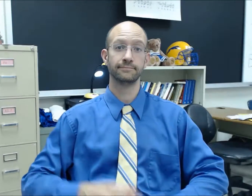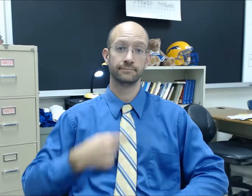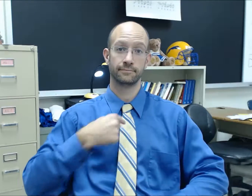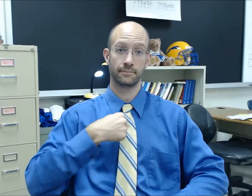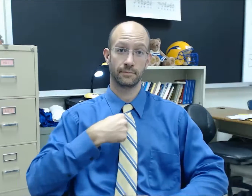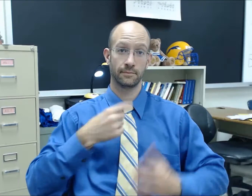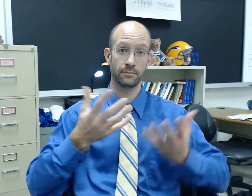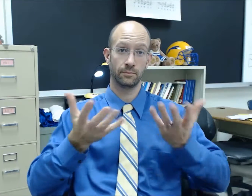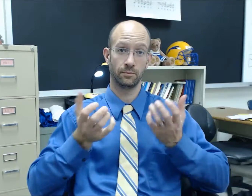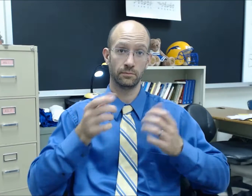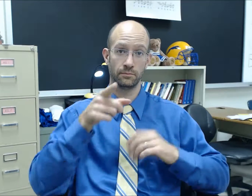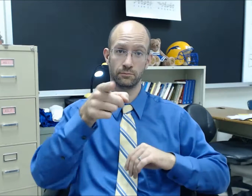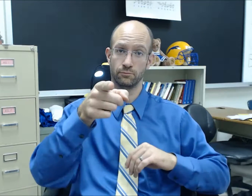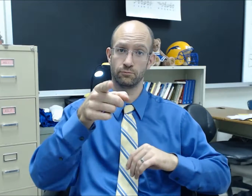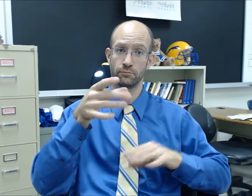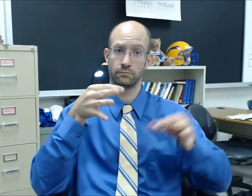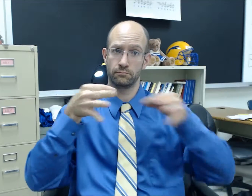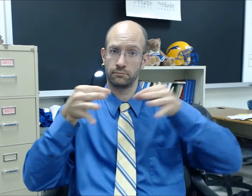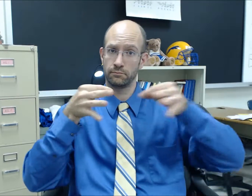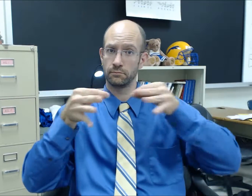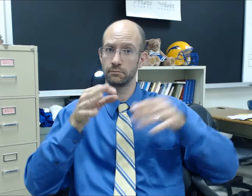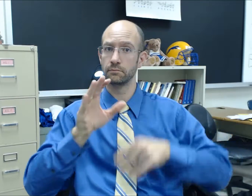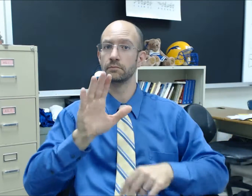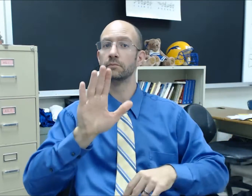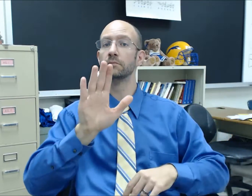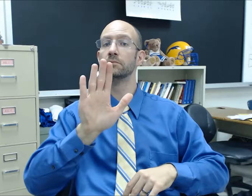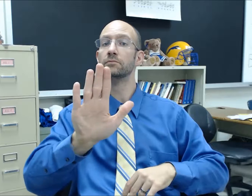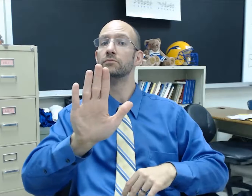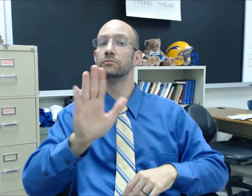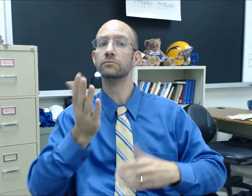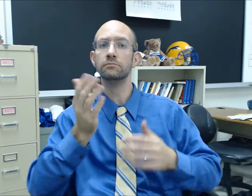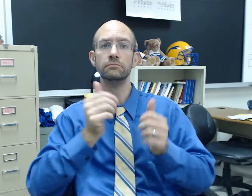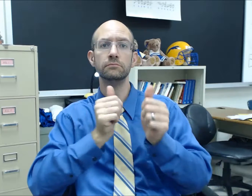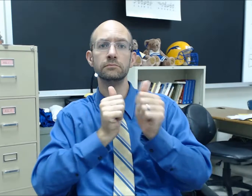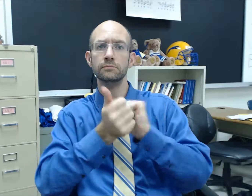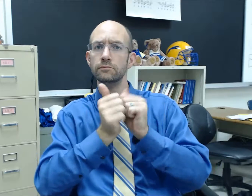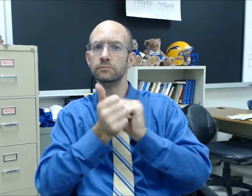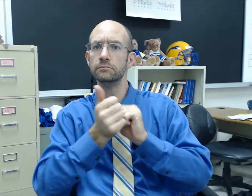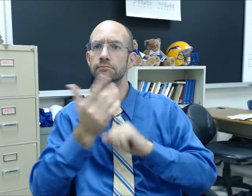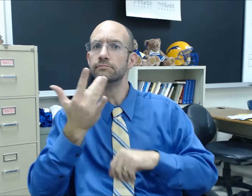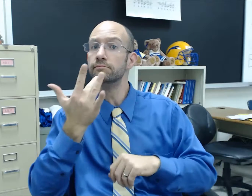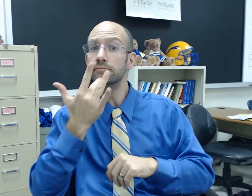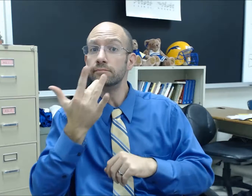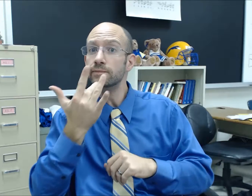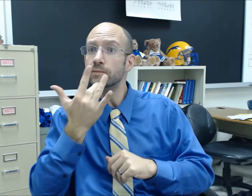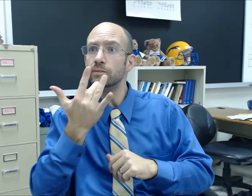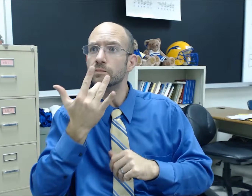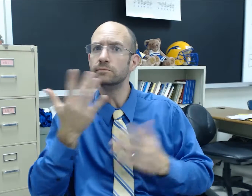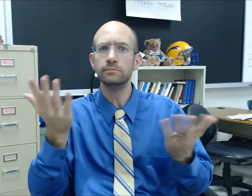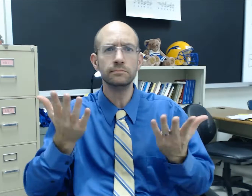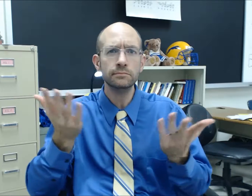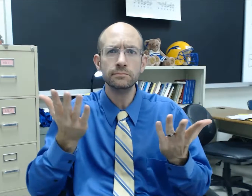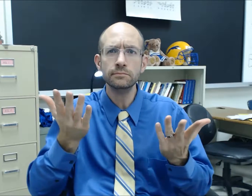I want you to explain what your favorite sport is.